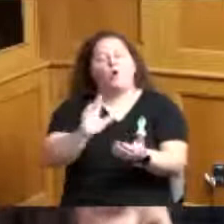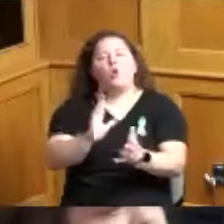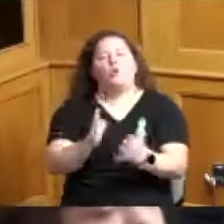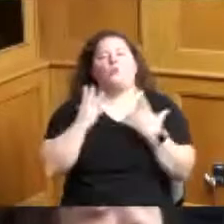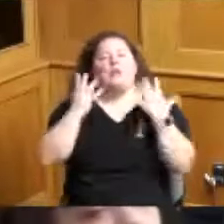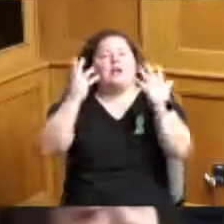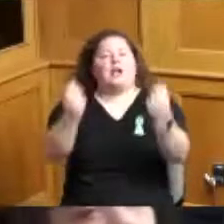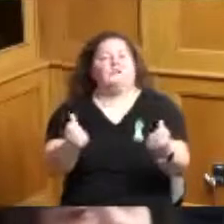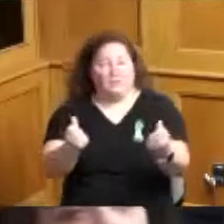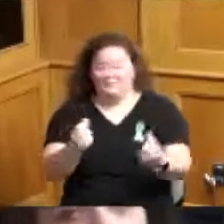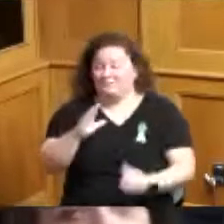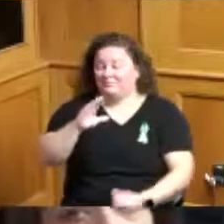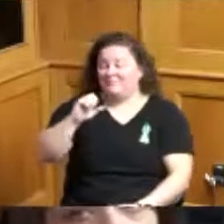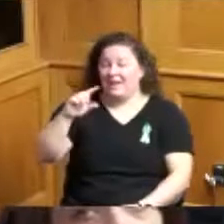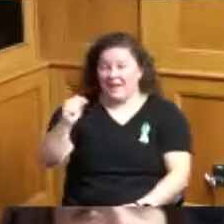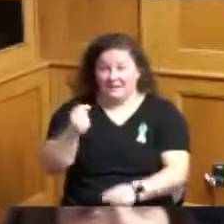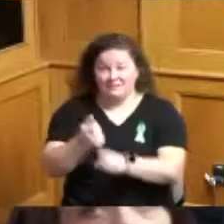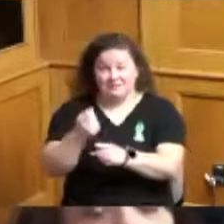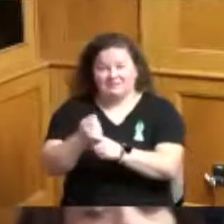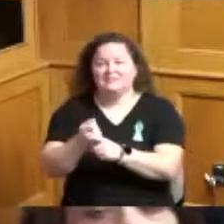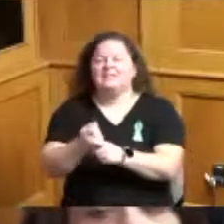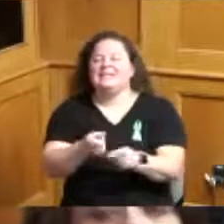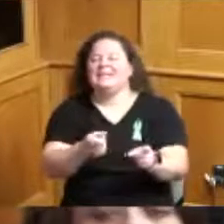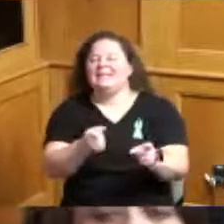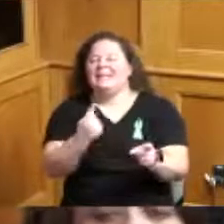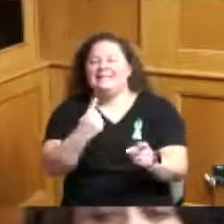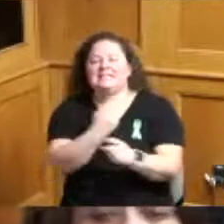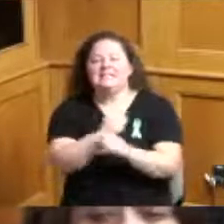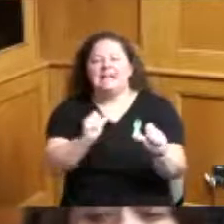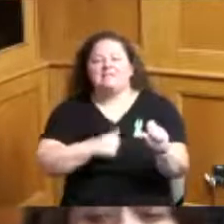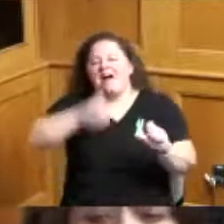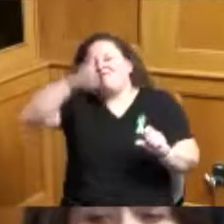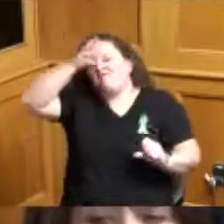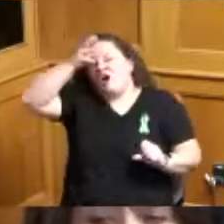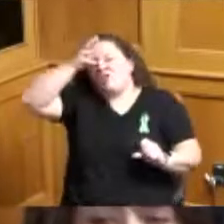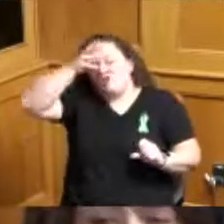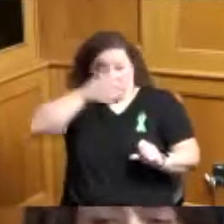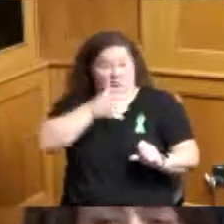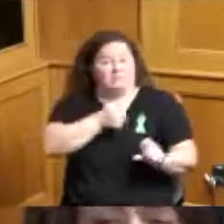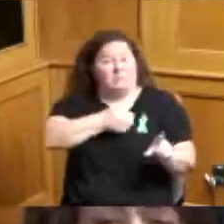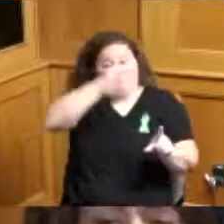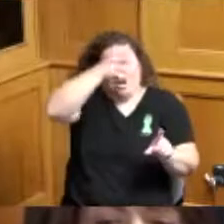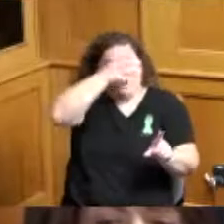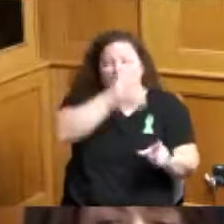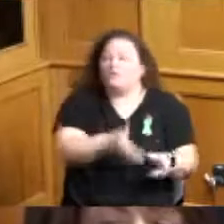heart because it gave me my father back he sought help at cat years ago and now has 12 years sober